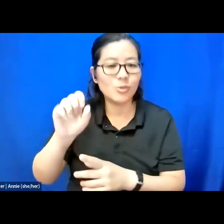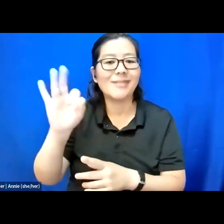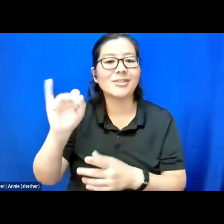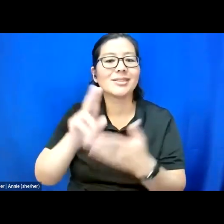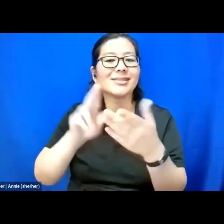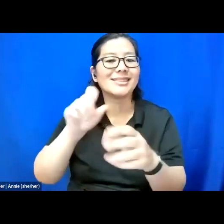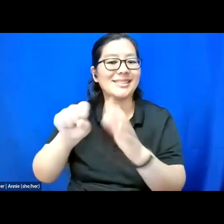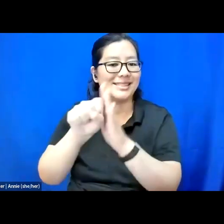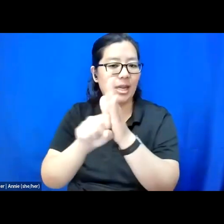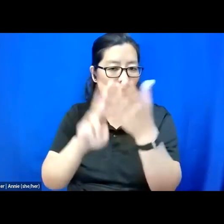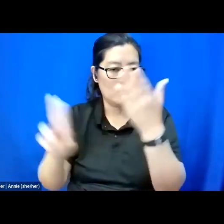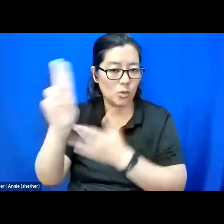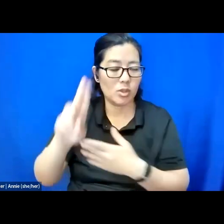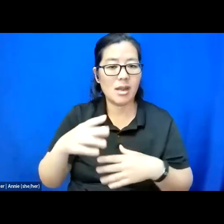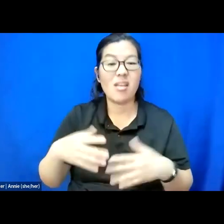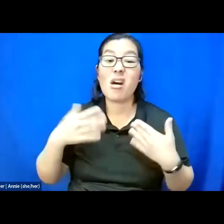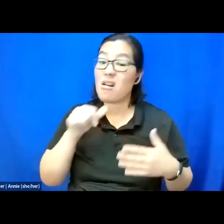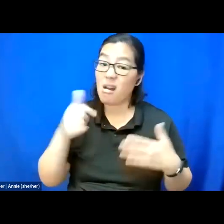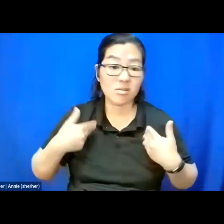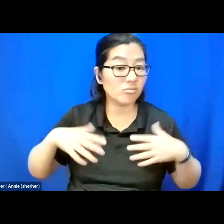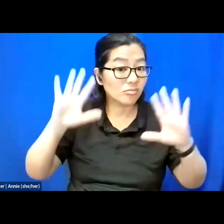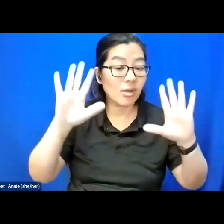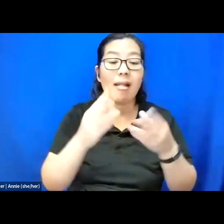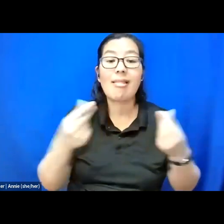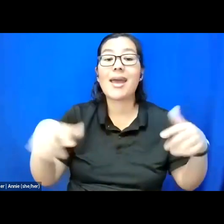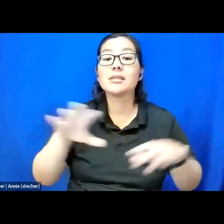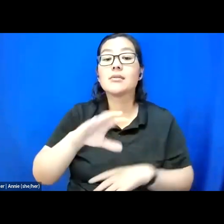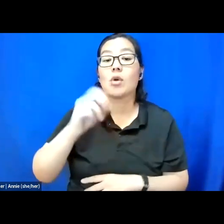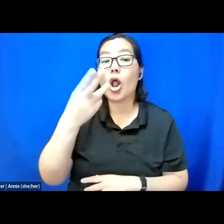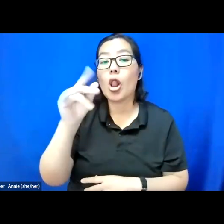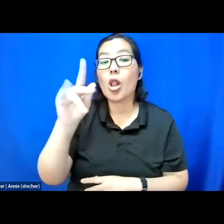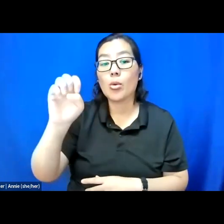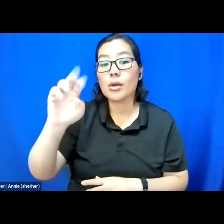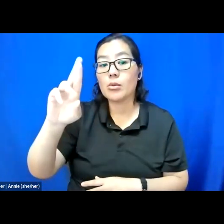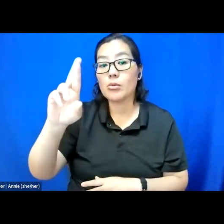of the Ramaytush Ohlones peoples, the original inhabitants of the San Francisco Peninsula.